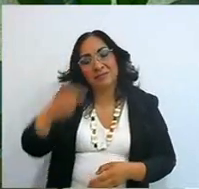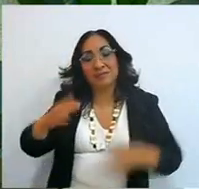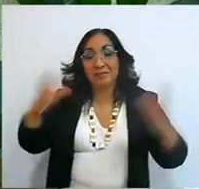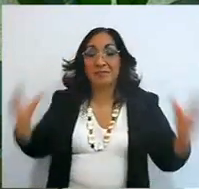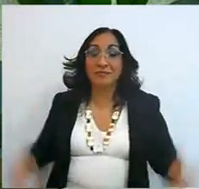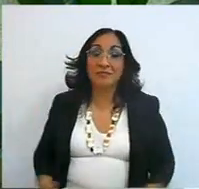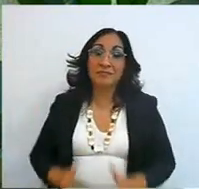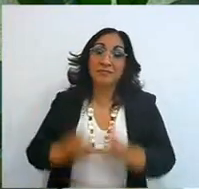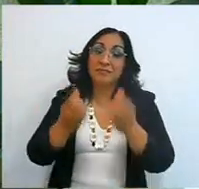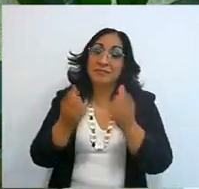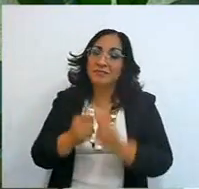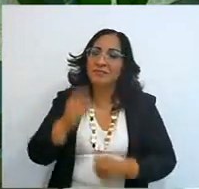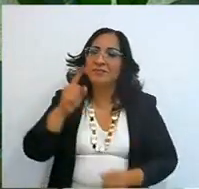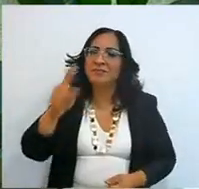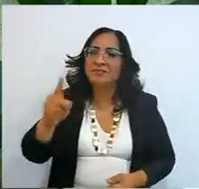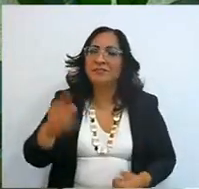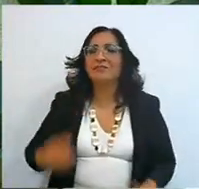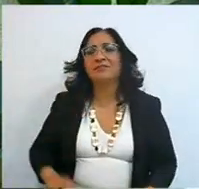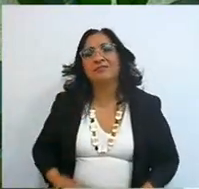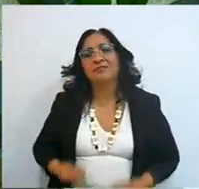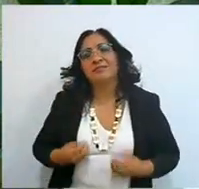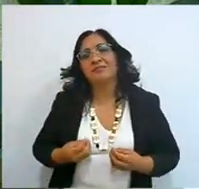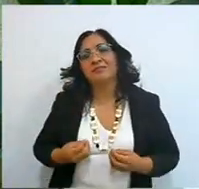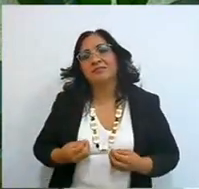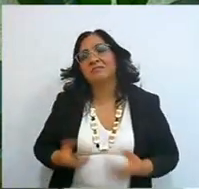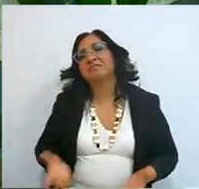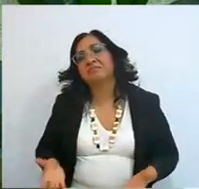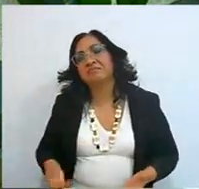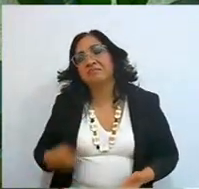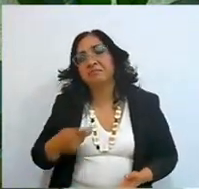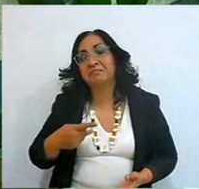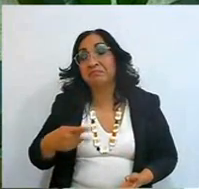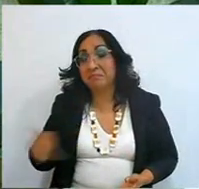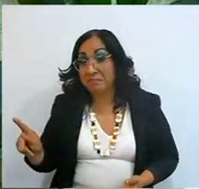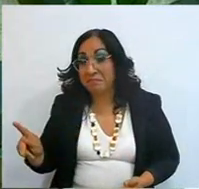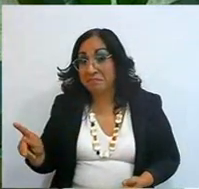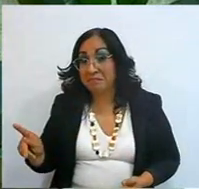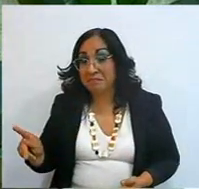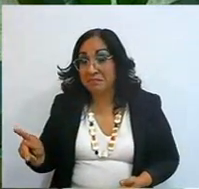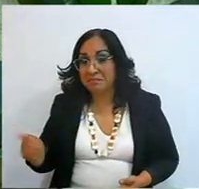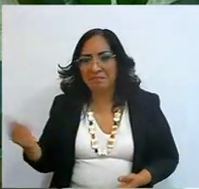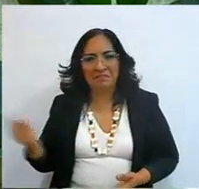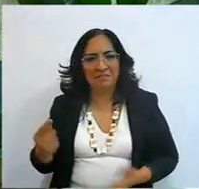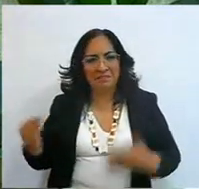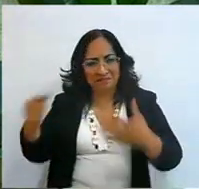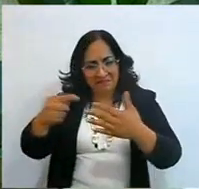And what about the instructions to save not only your life, look how far the blessing goes,